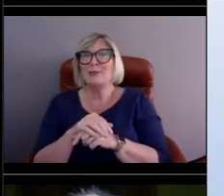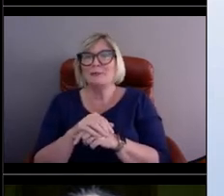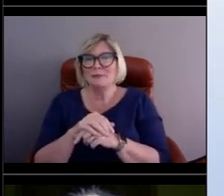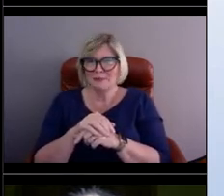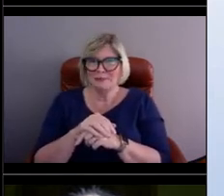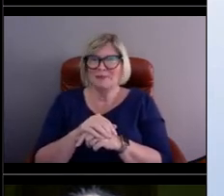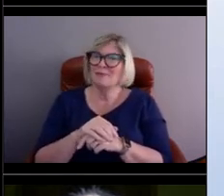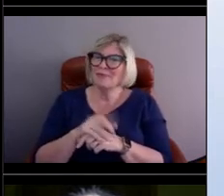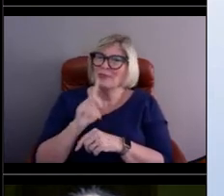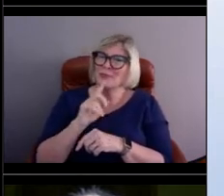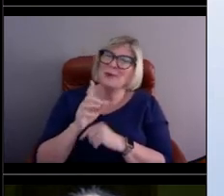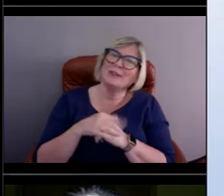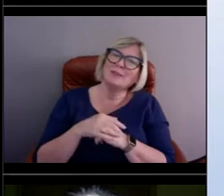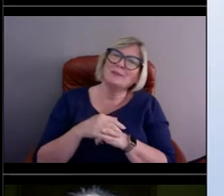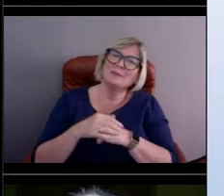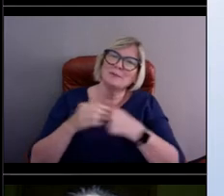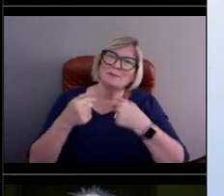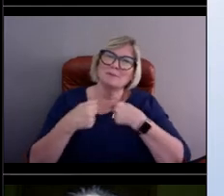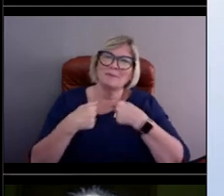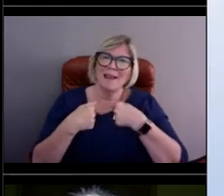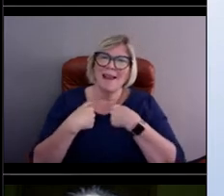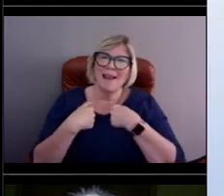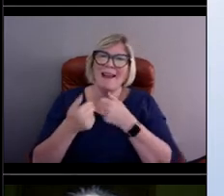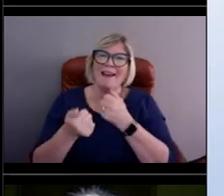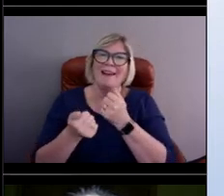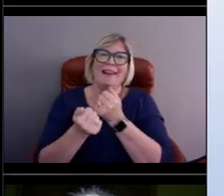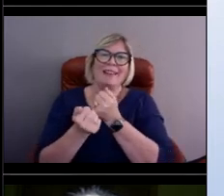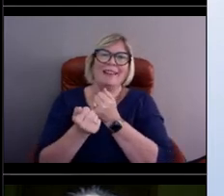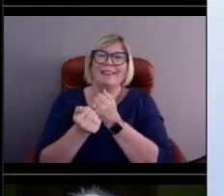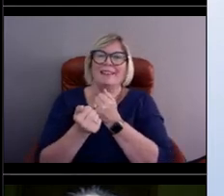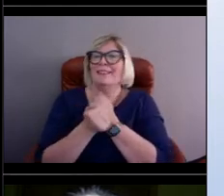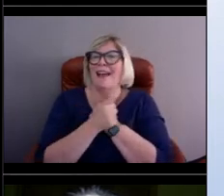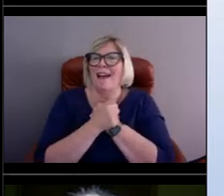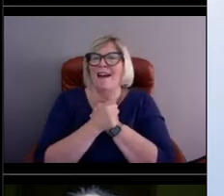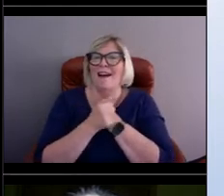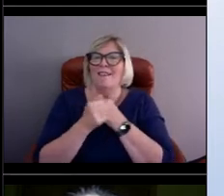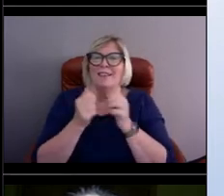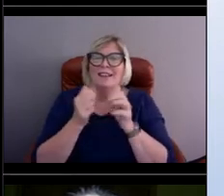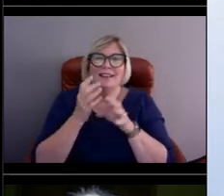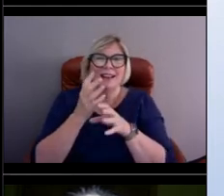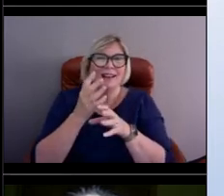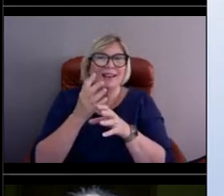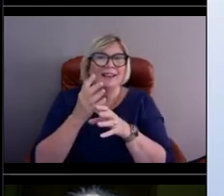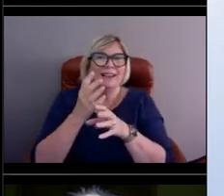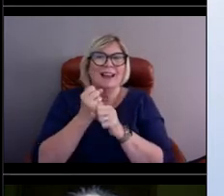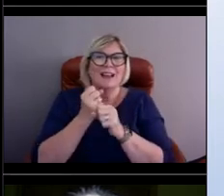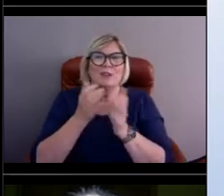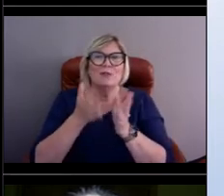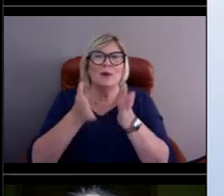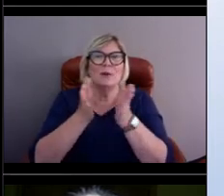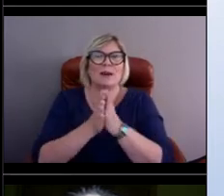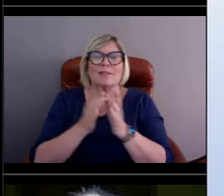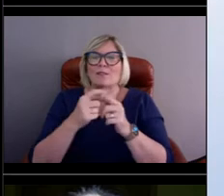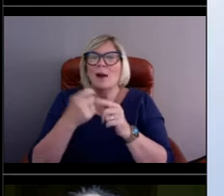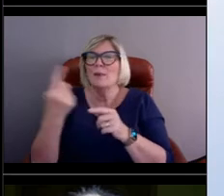Sure. I love being able to get a request from someone or a group that says,